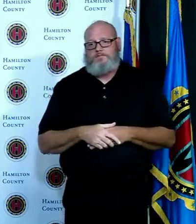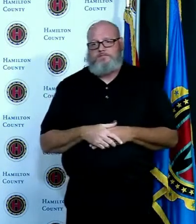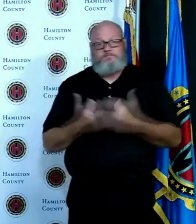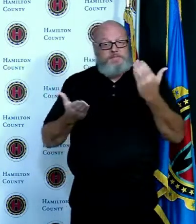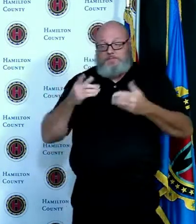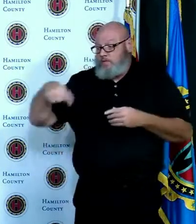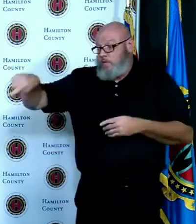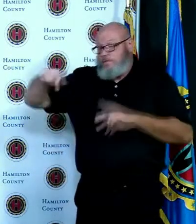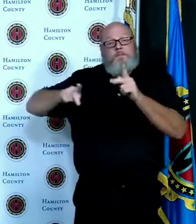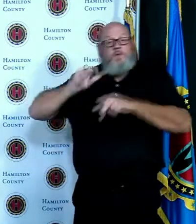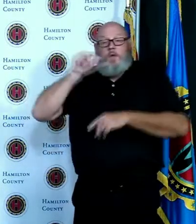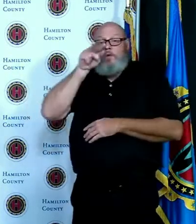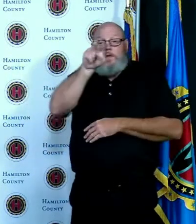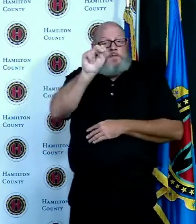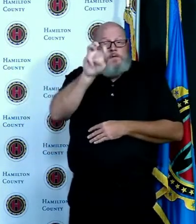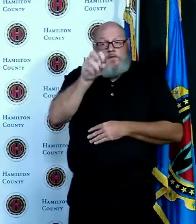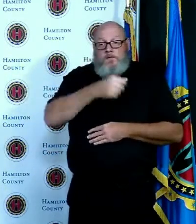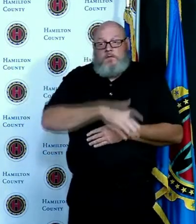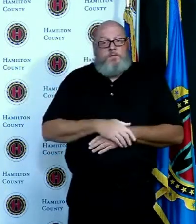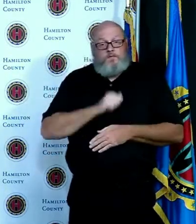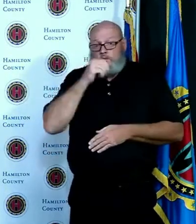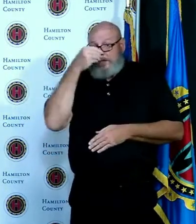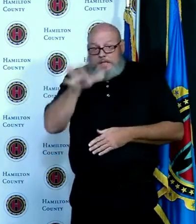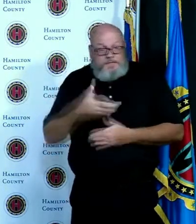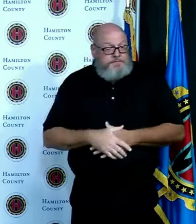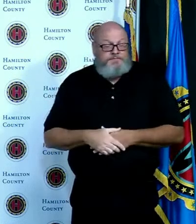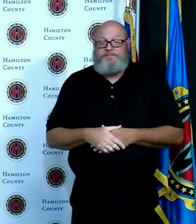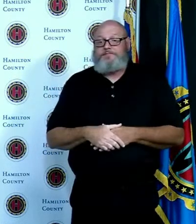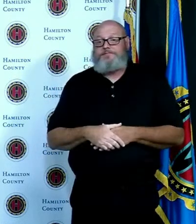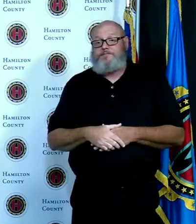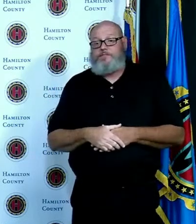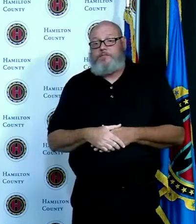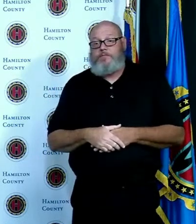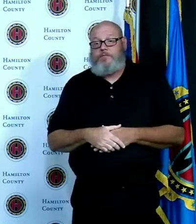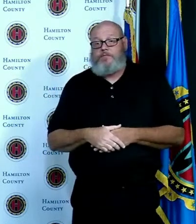is what it is but we need to find a way to reach them to make sure they're hearing the same message